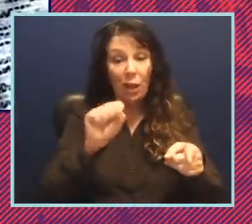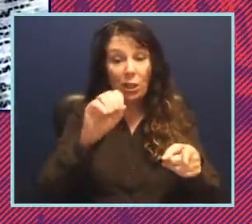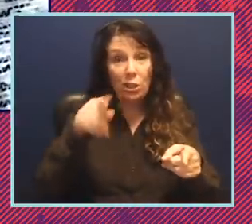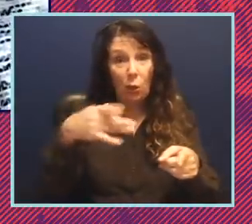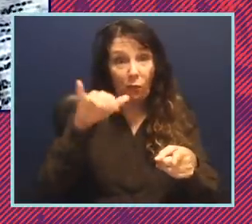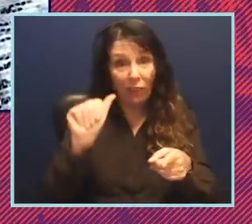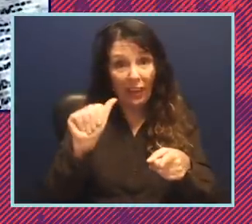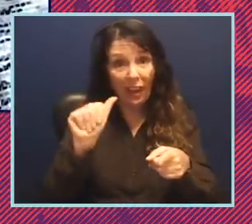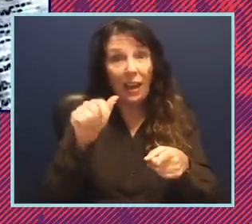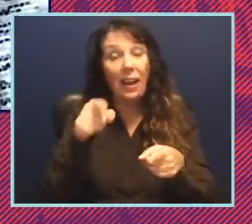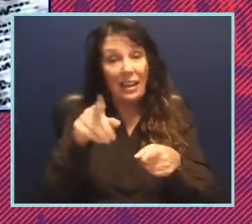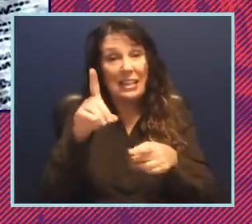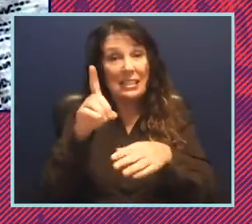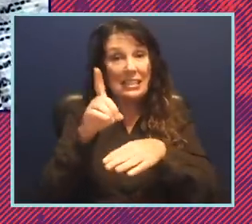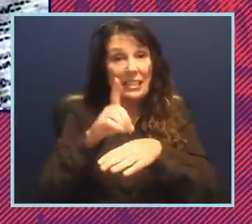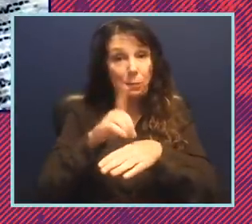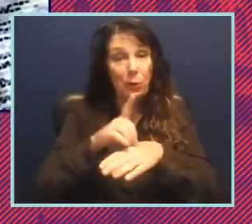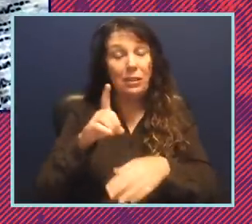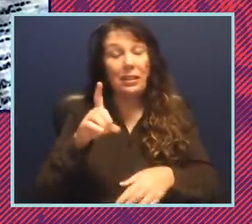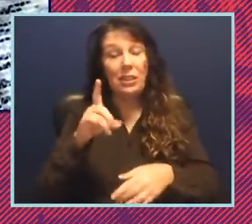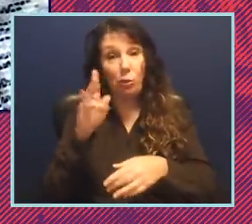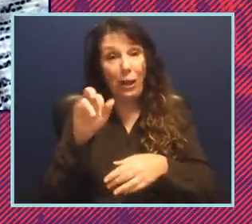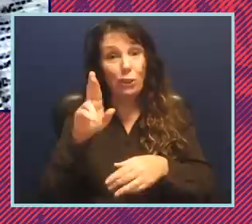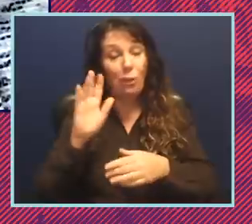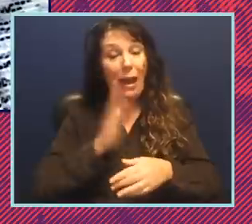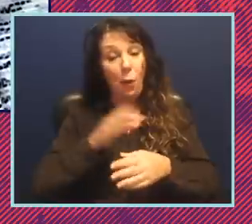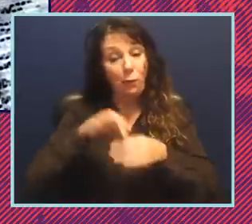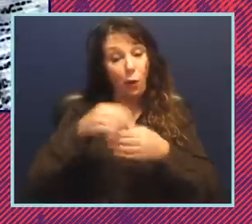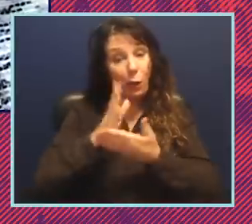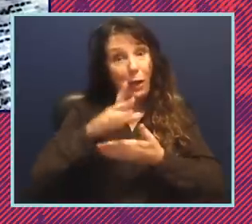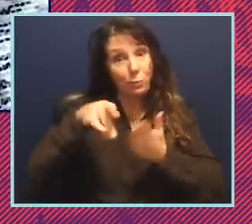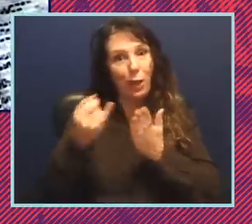who is the Deputy Director of our Voting Rights project. Lovely to see the two of you. It seems